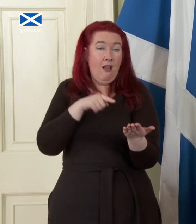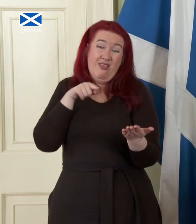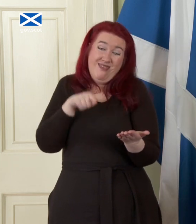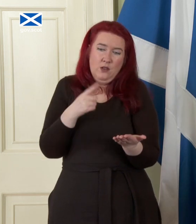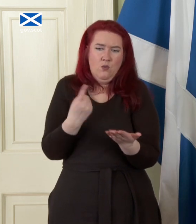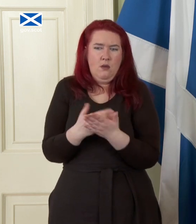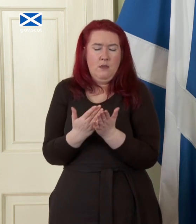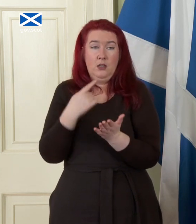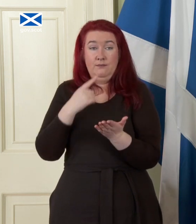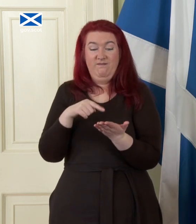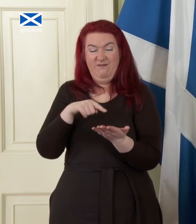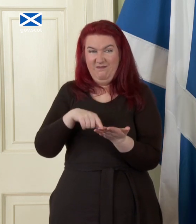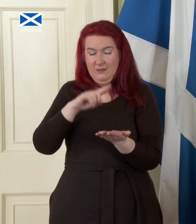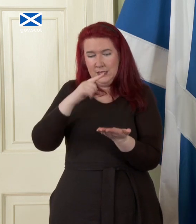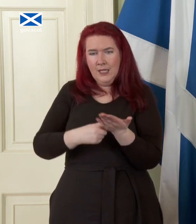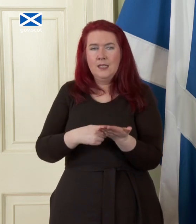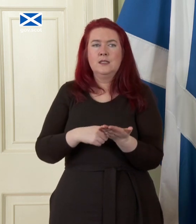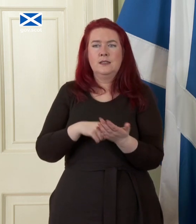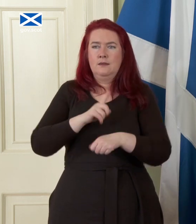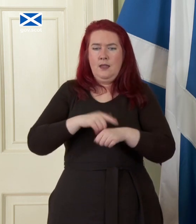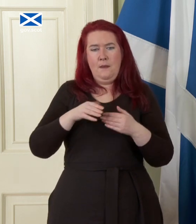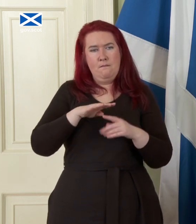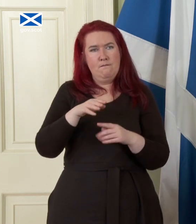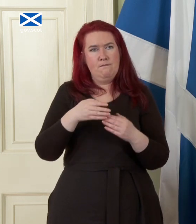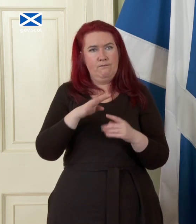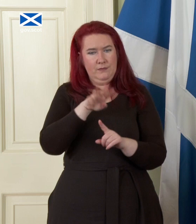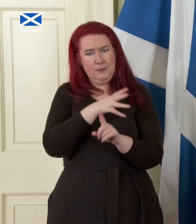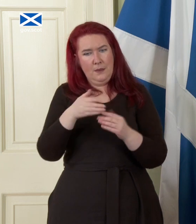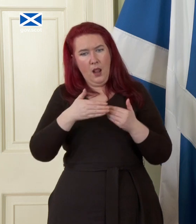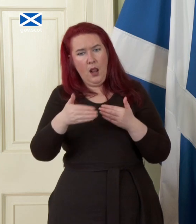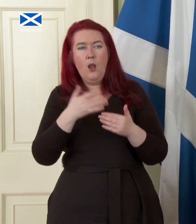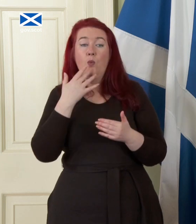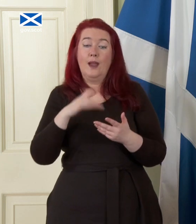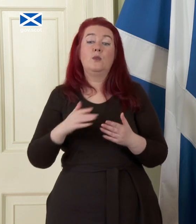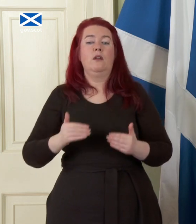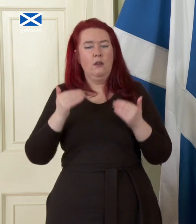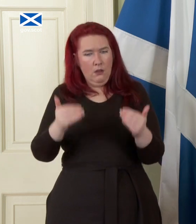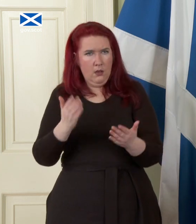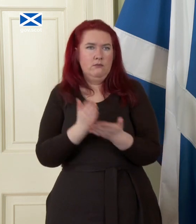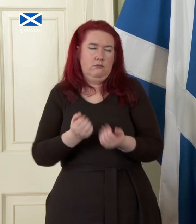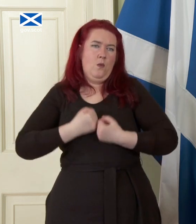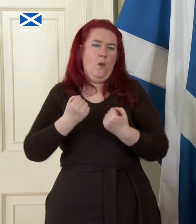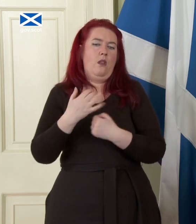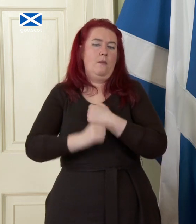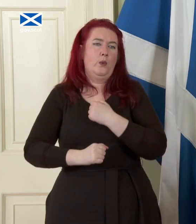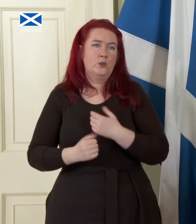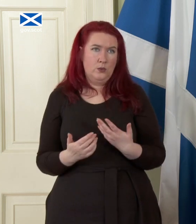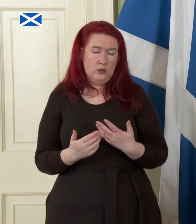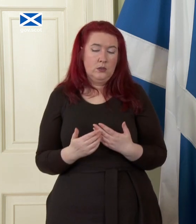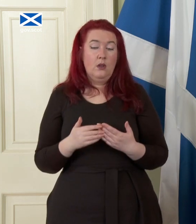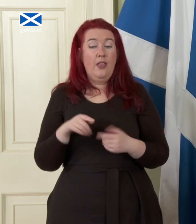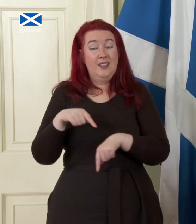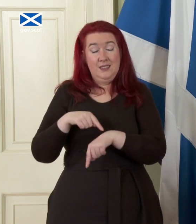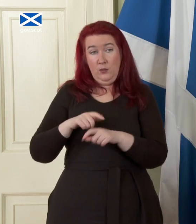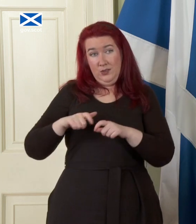timetable for moving to a separate currency in the period where we use Sterling the bank the